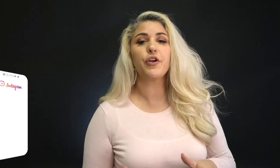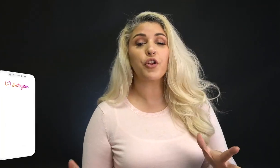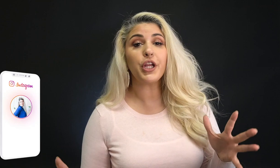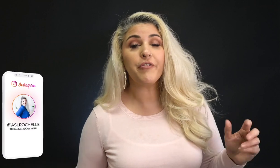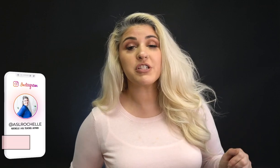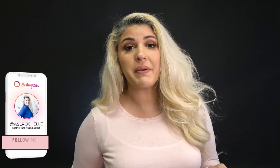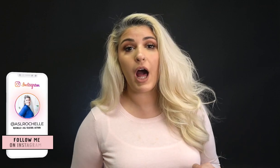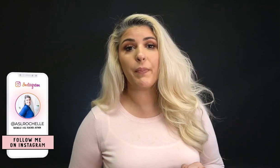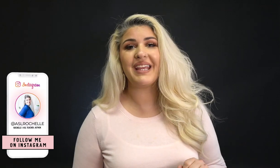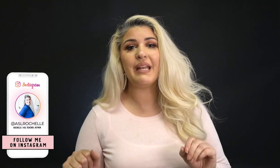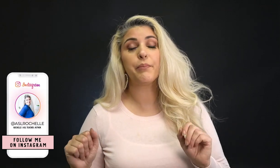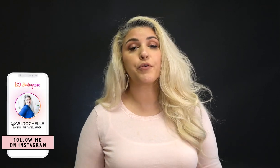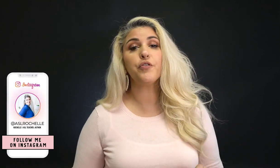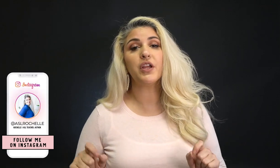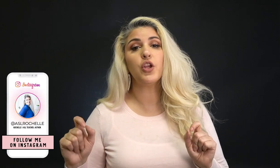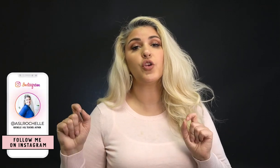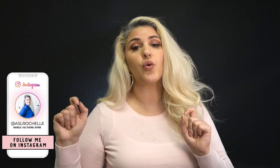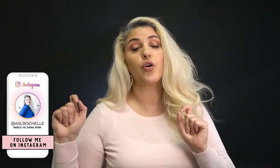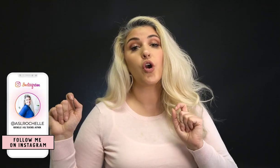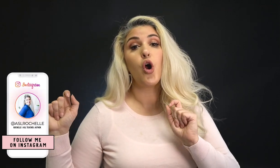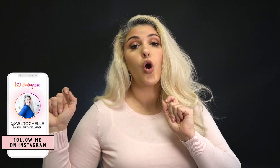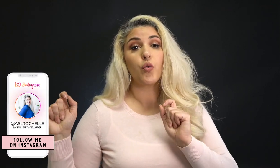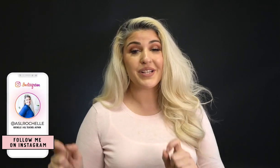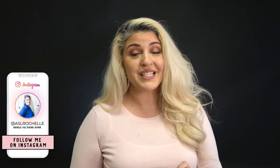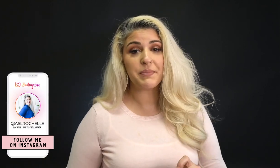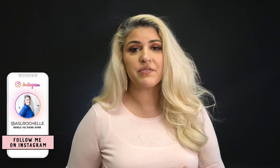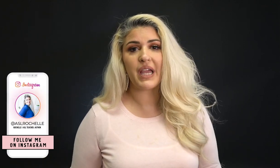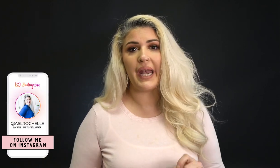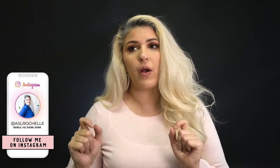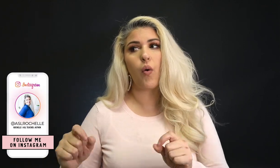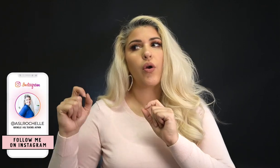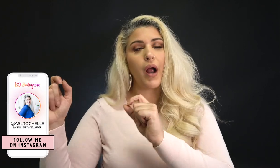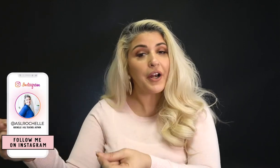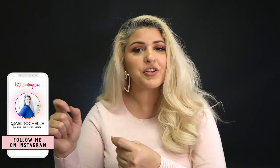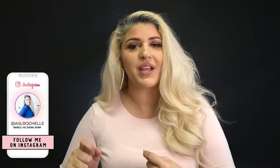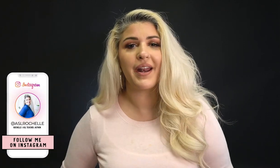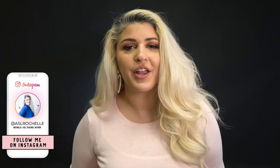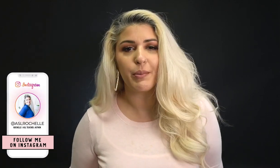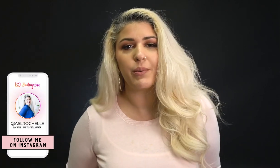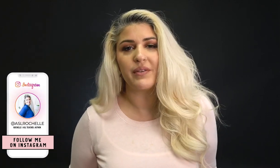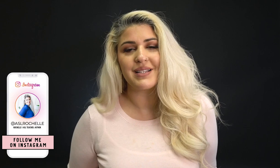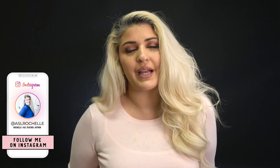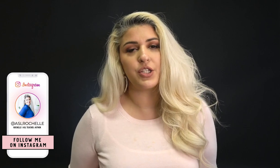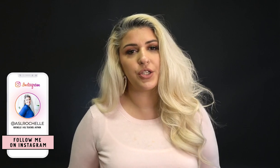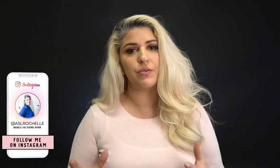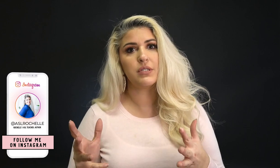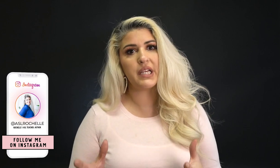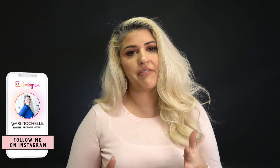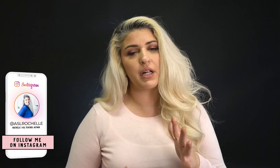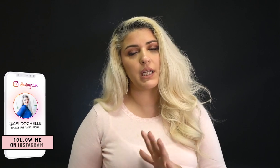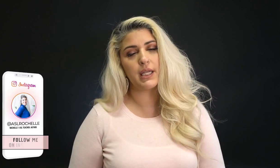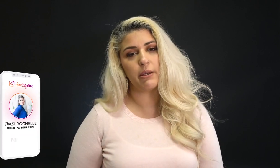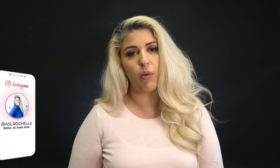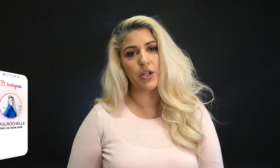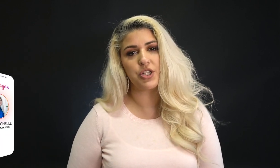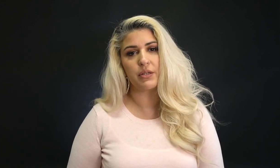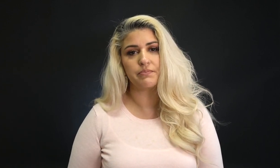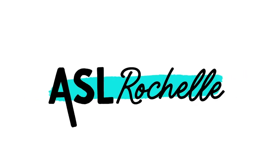So if you're looking for some help in improving your receptive signing, or understanding other people when they sign to you, definitely keep watching.